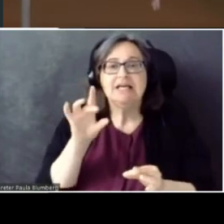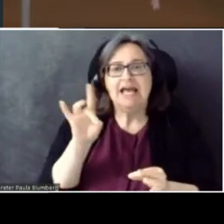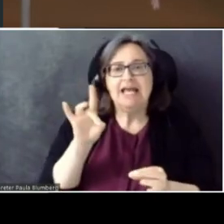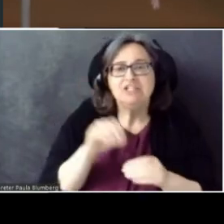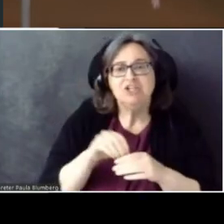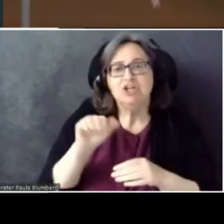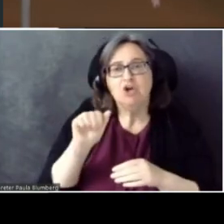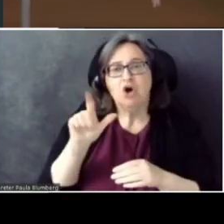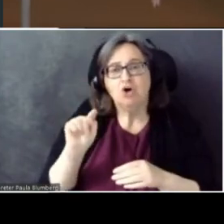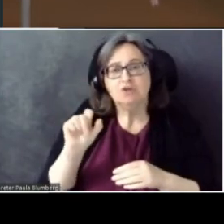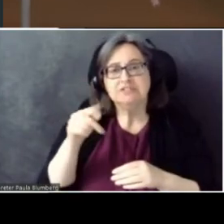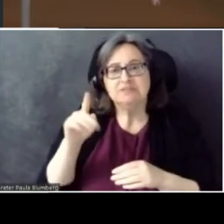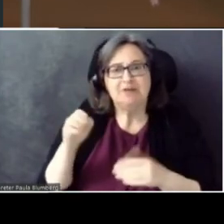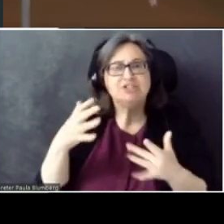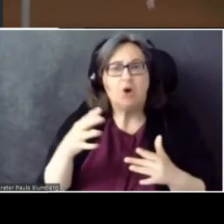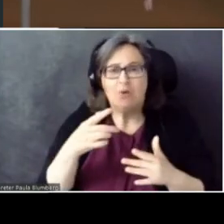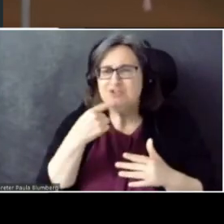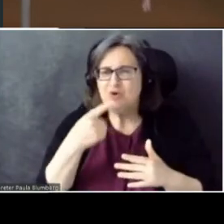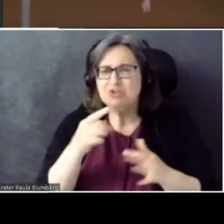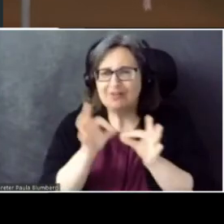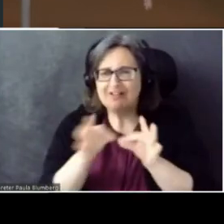And for these, we simply denote the language.